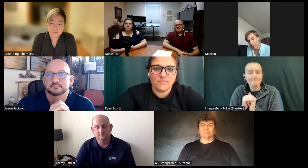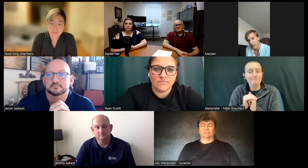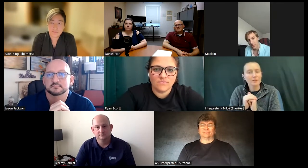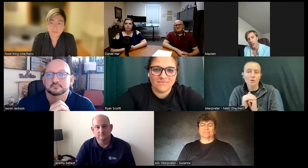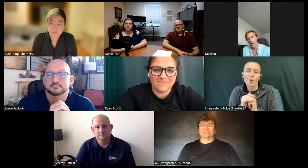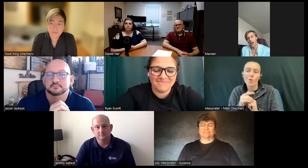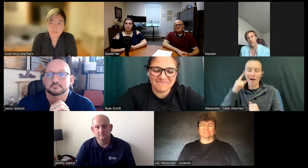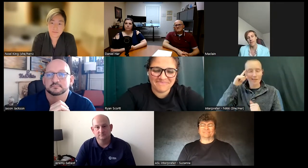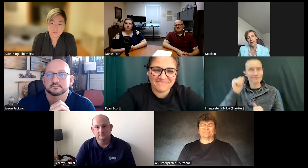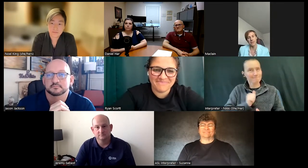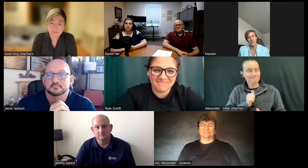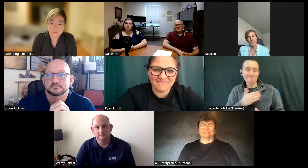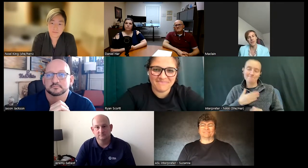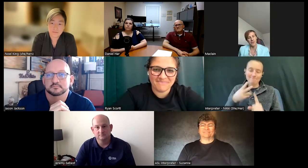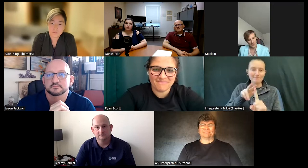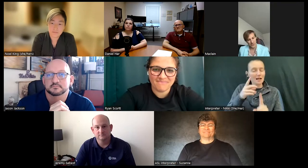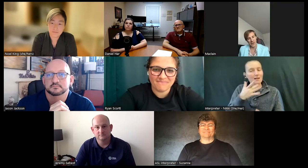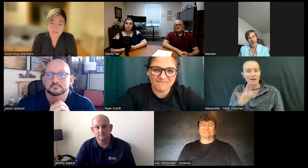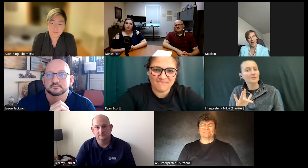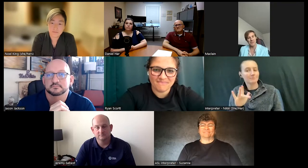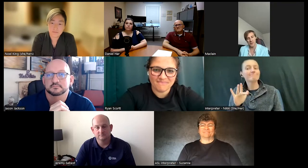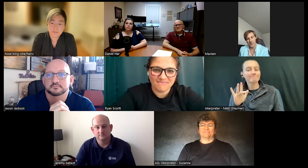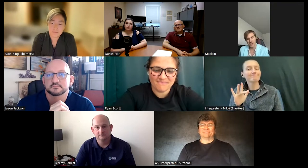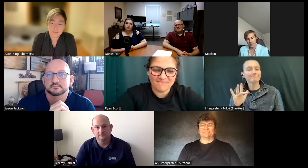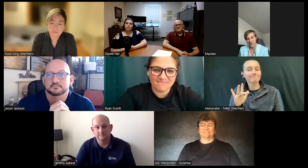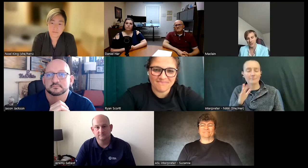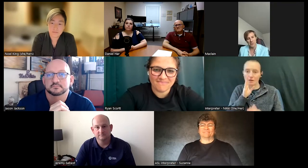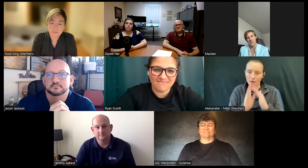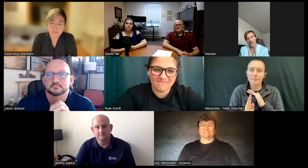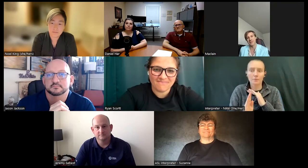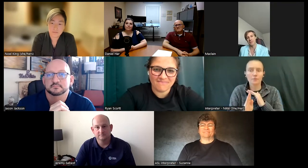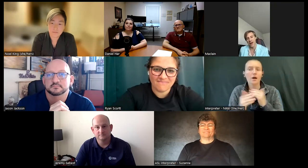lucky I'm very uh humble I try to be as humble about it